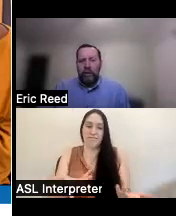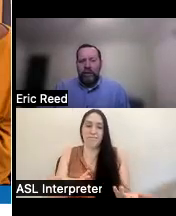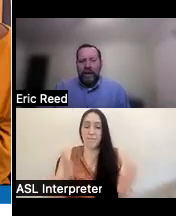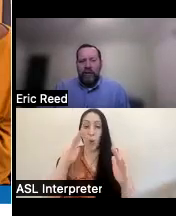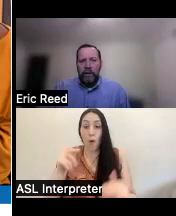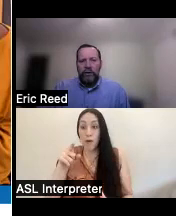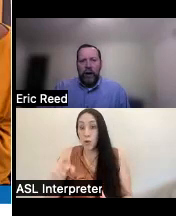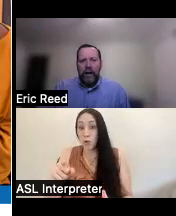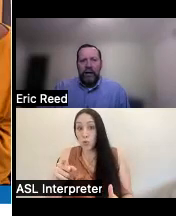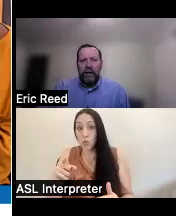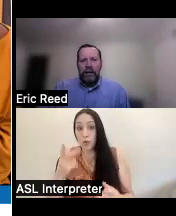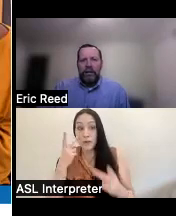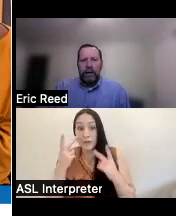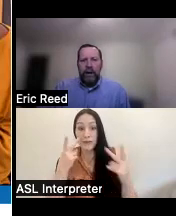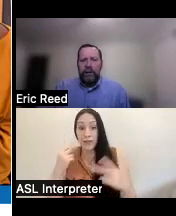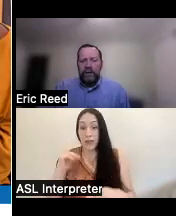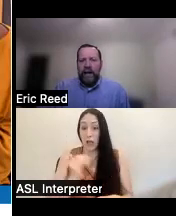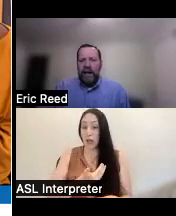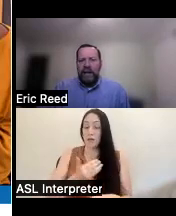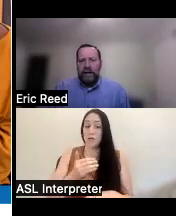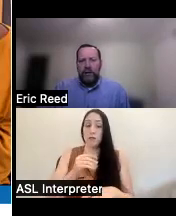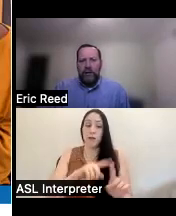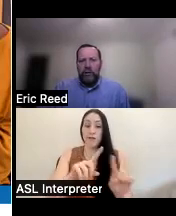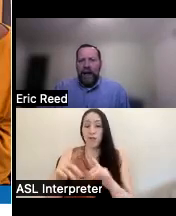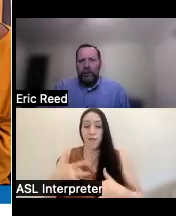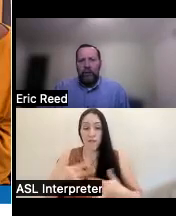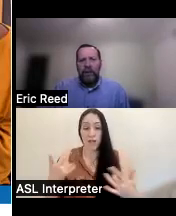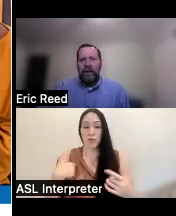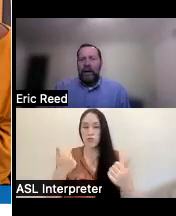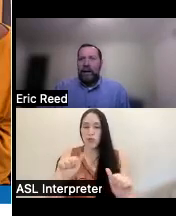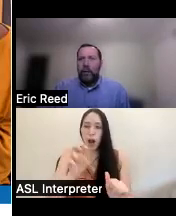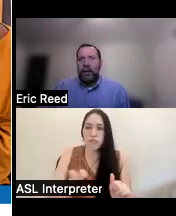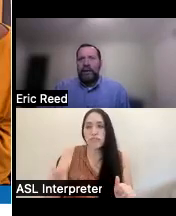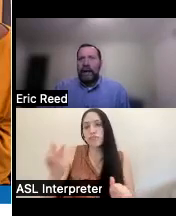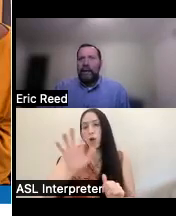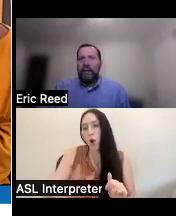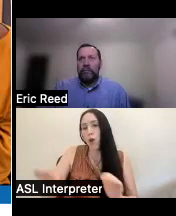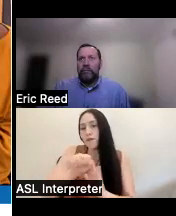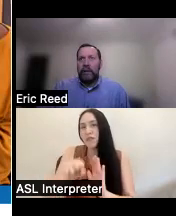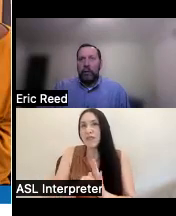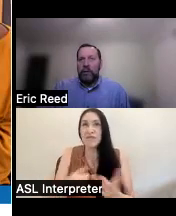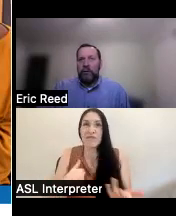that you attend we try to to be around the state as much as possible I'd say we attend upwards of